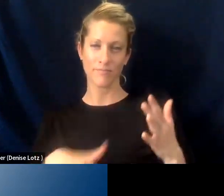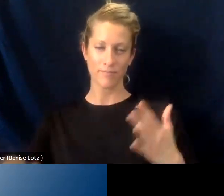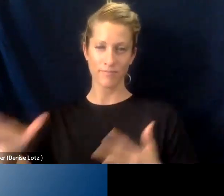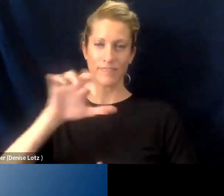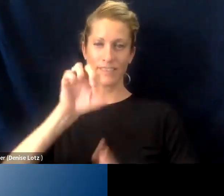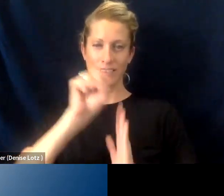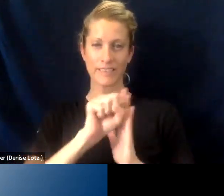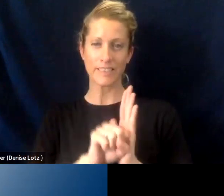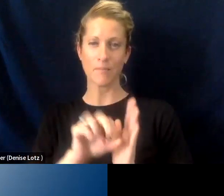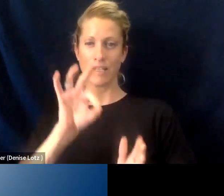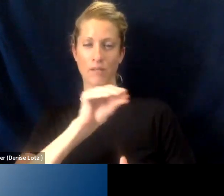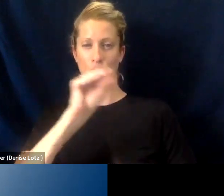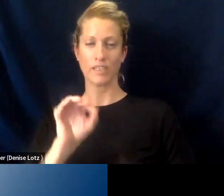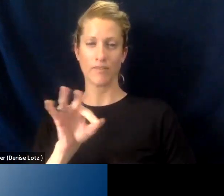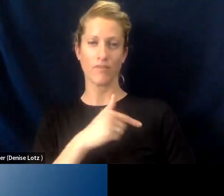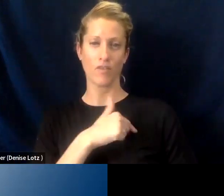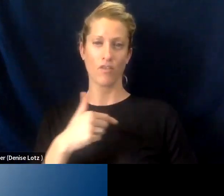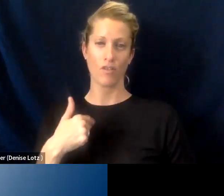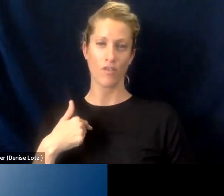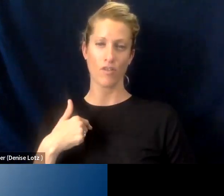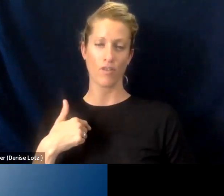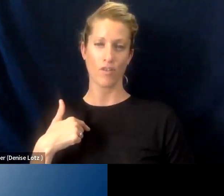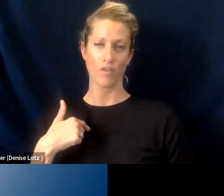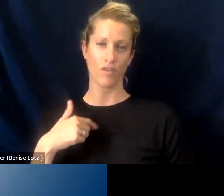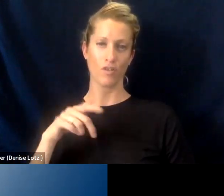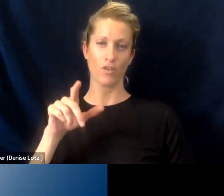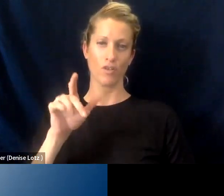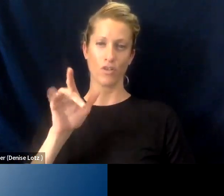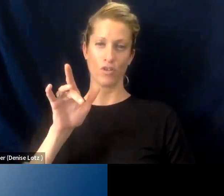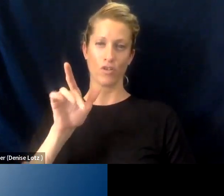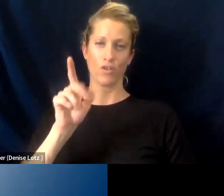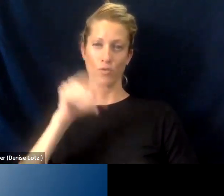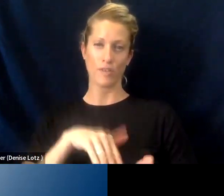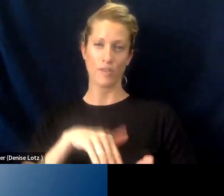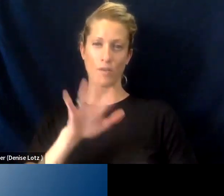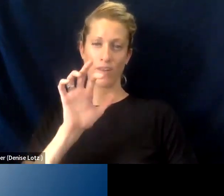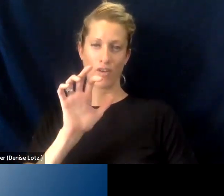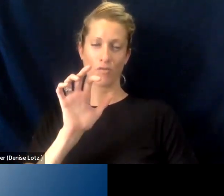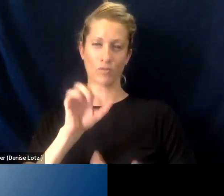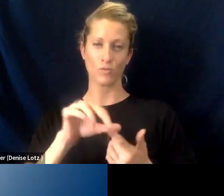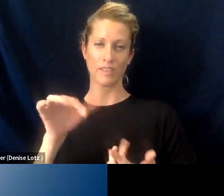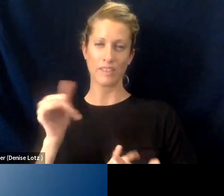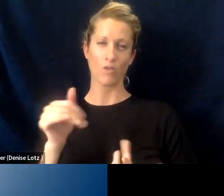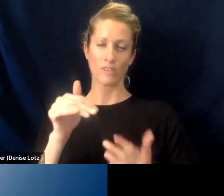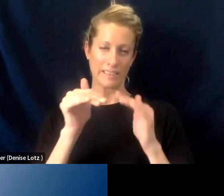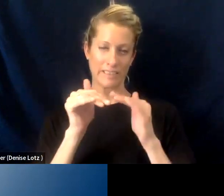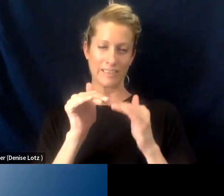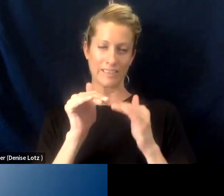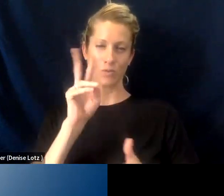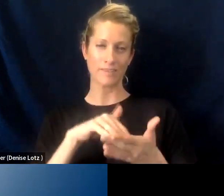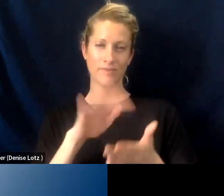But 90% of our, you know, 2,500 students now just short of 2,500 students are 25 years